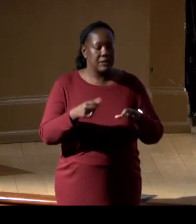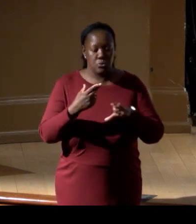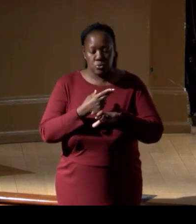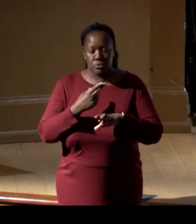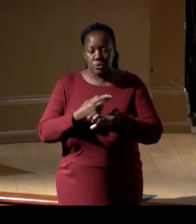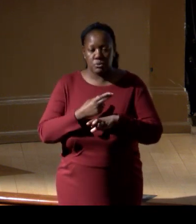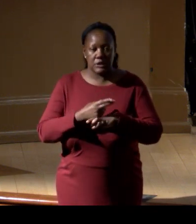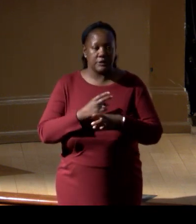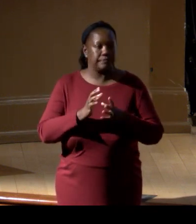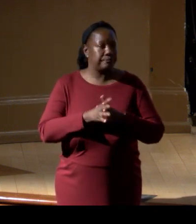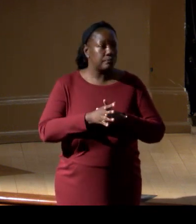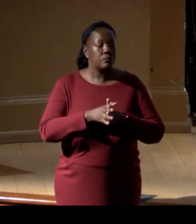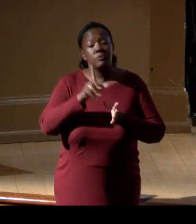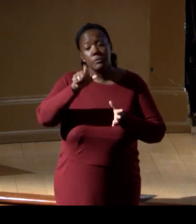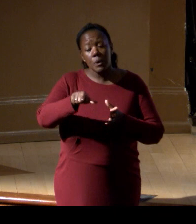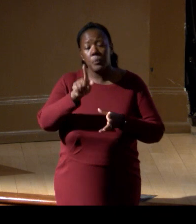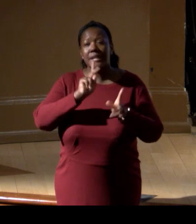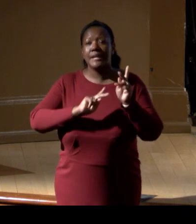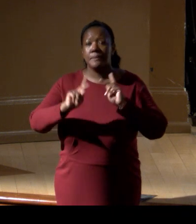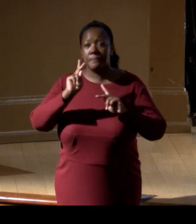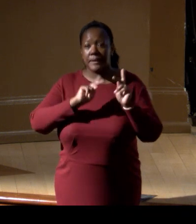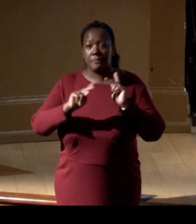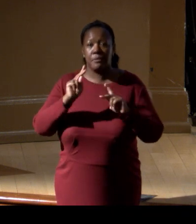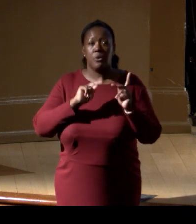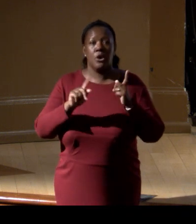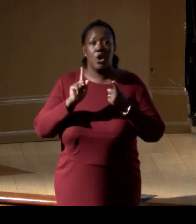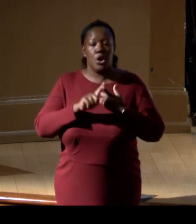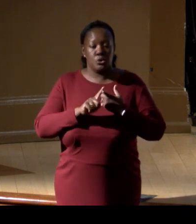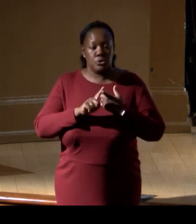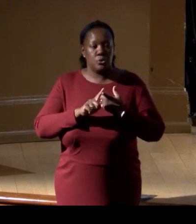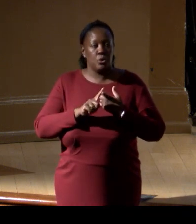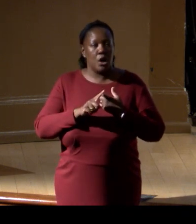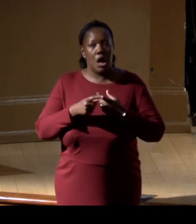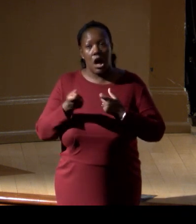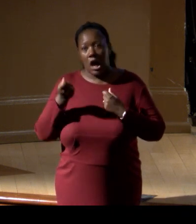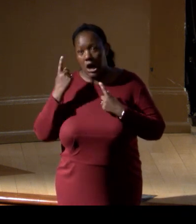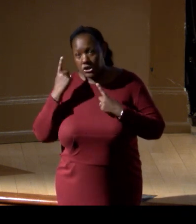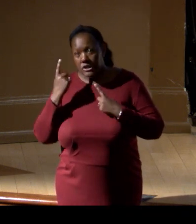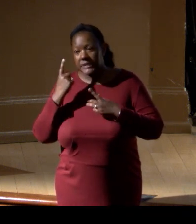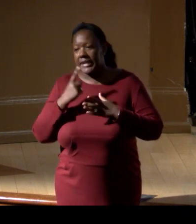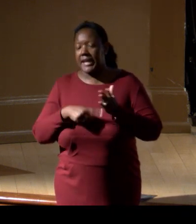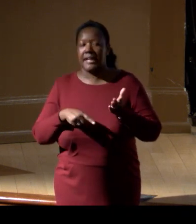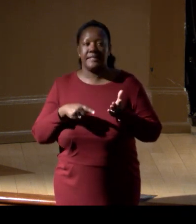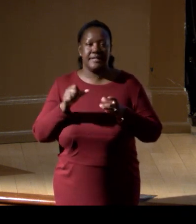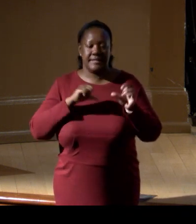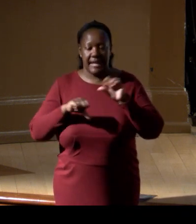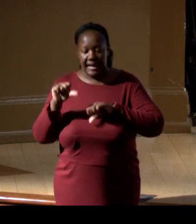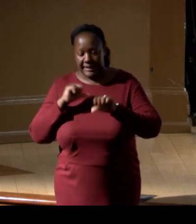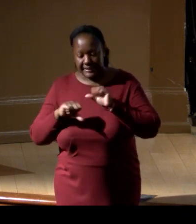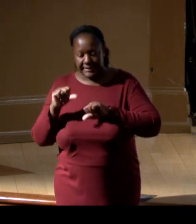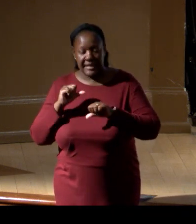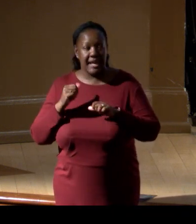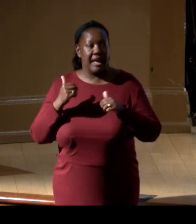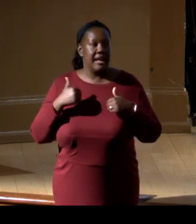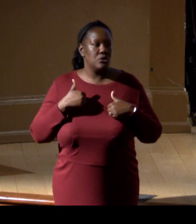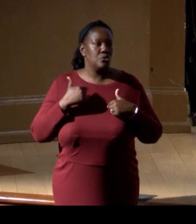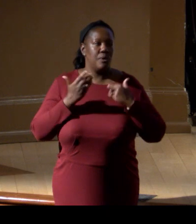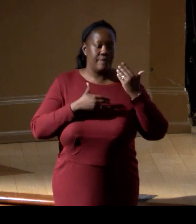we need people to agree that they believe in the science, and understand what the standards of the science are, and have the trust that they have in all of you